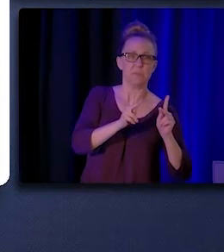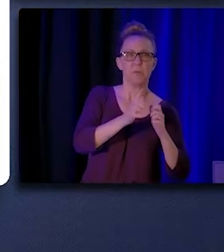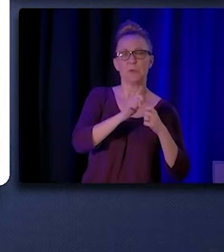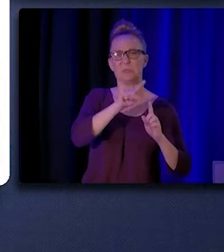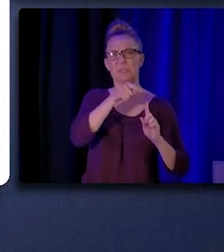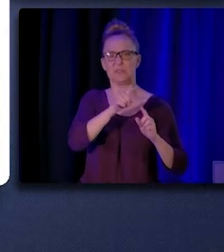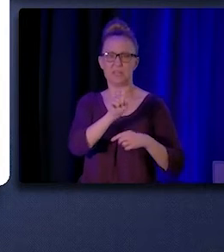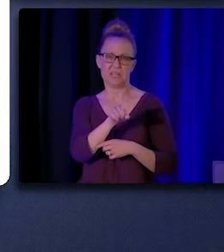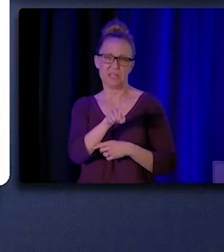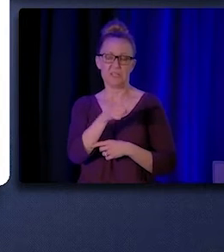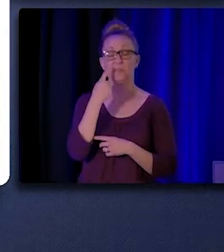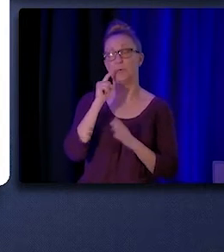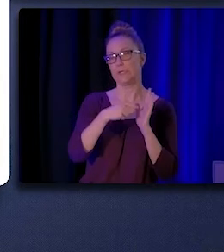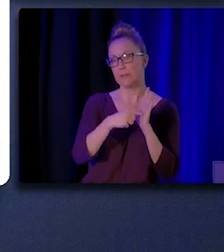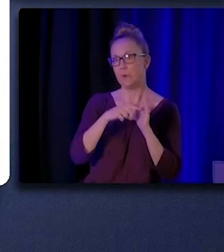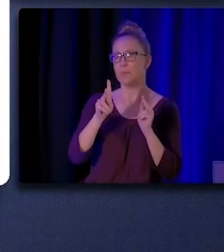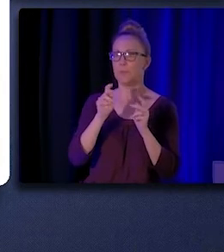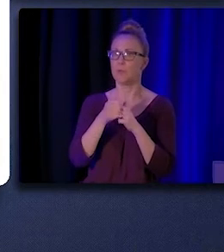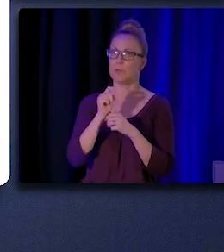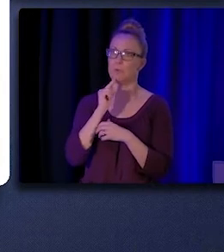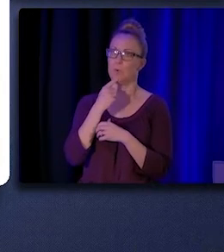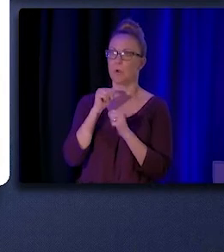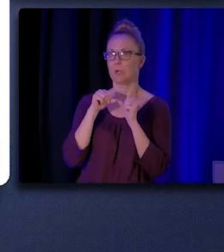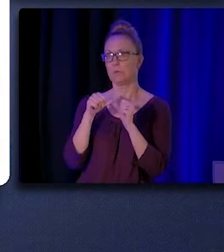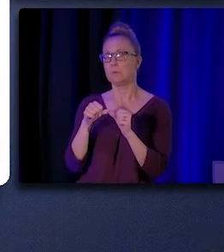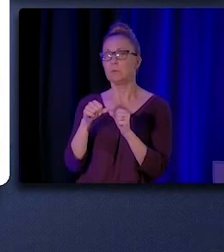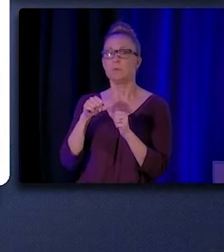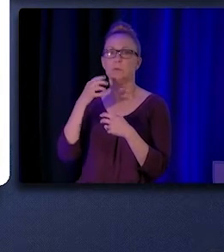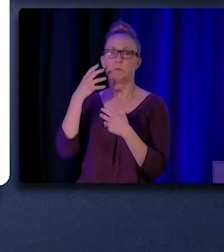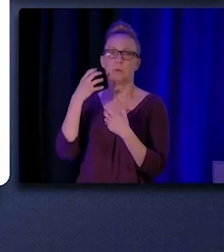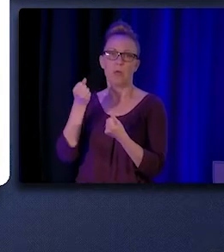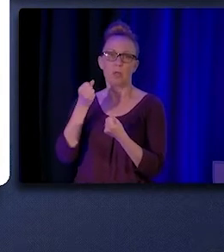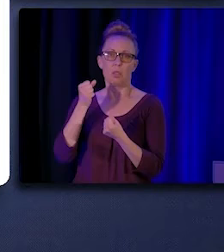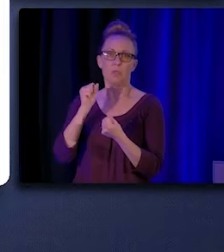such as those with chronic health conditions or specific populations.